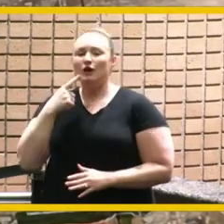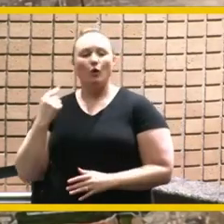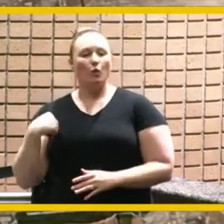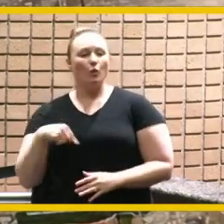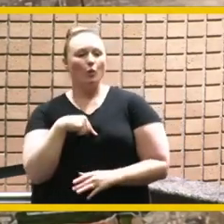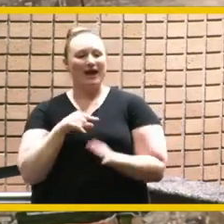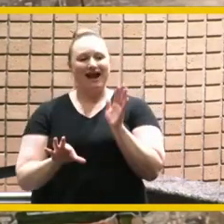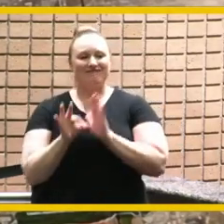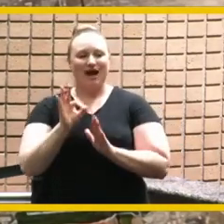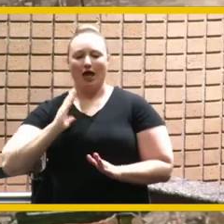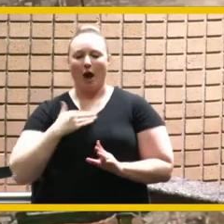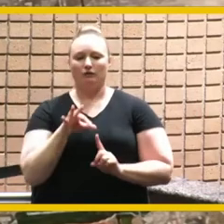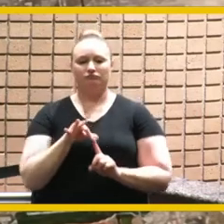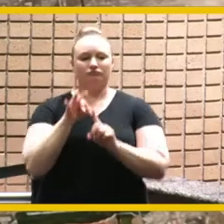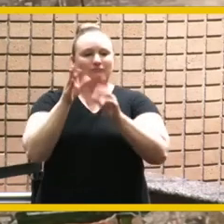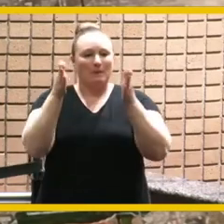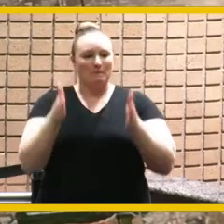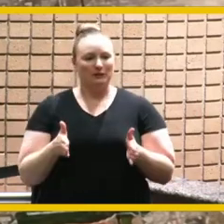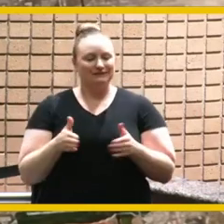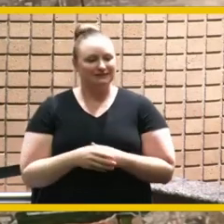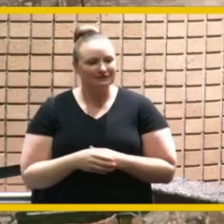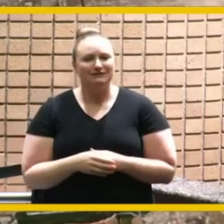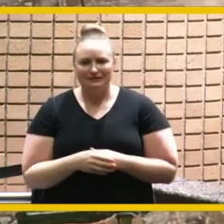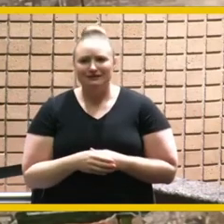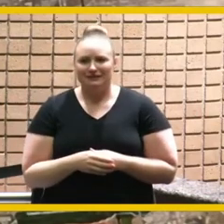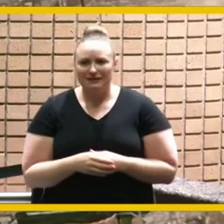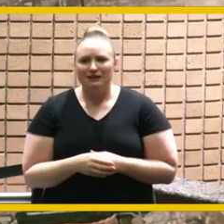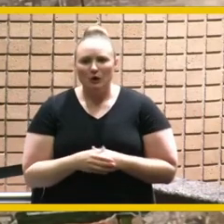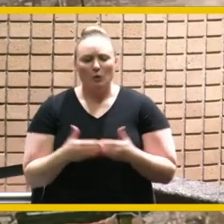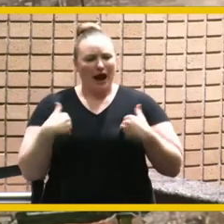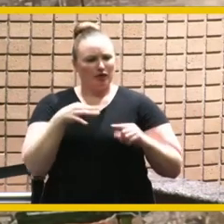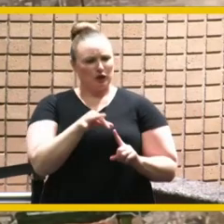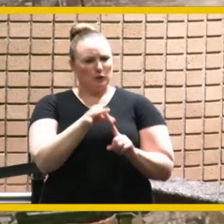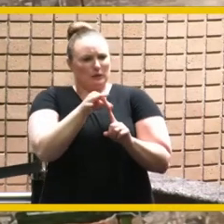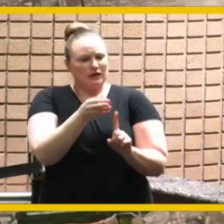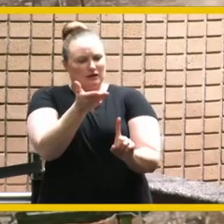feel like we did we felt like we we have the unique individual that can satisfy all those needs